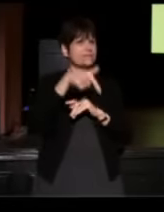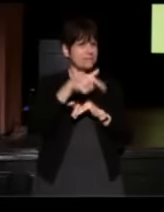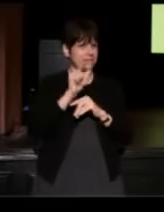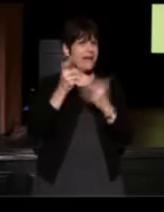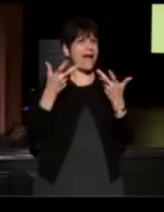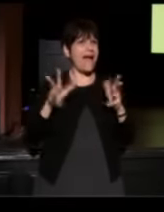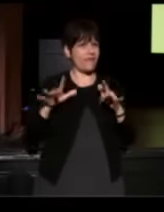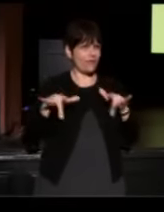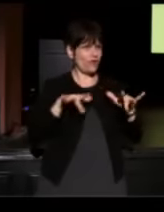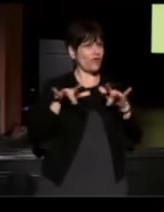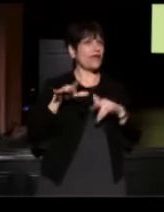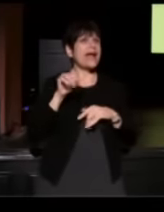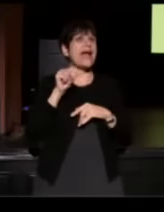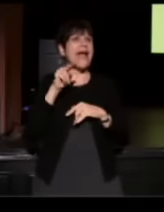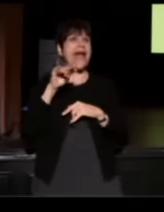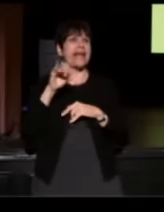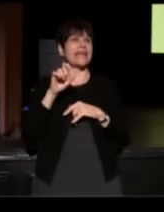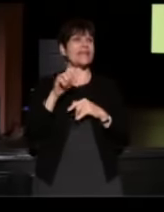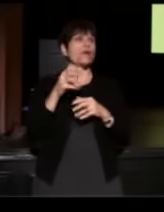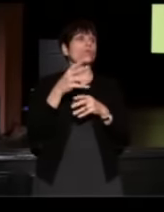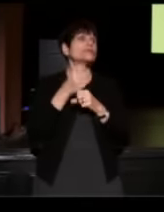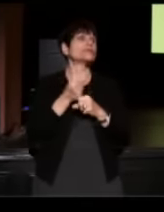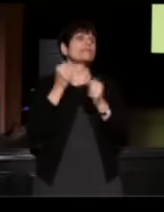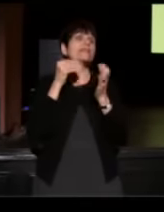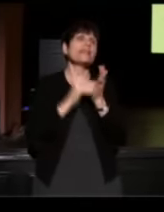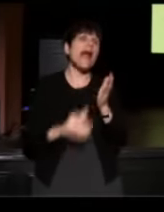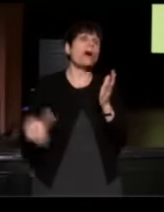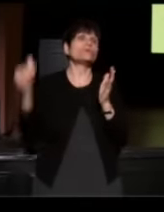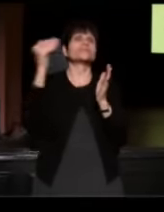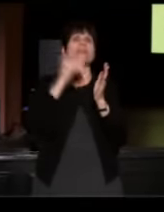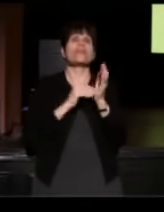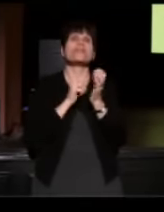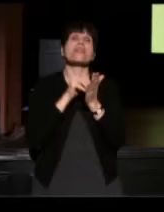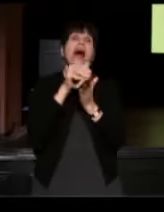Annie received thousands and thousands and thousands of letters